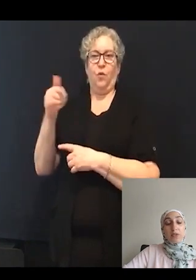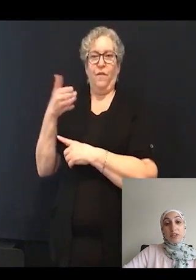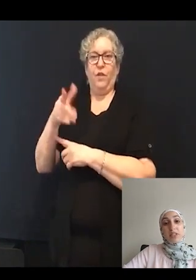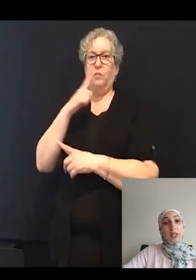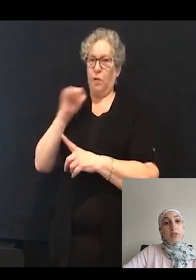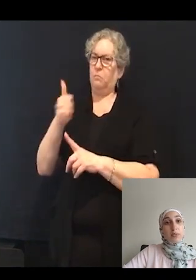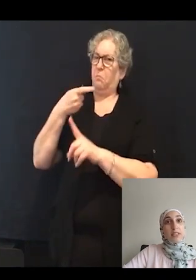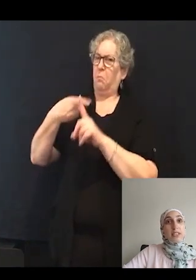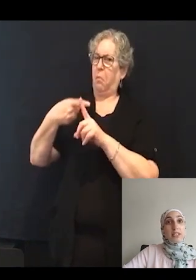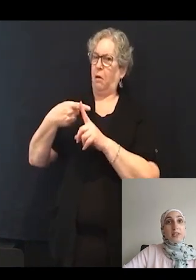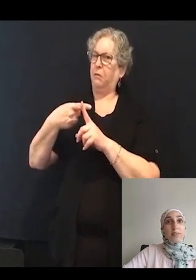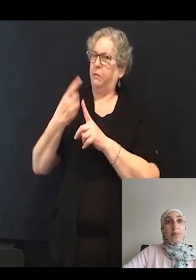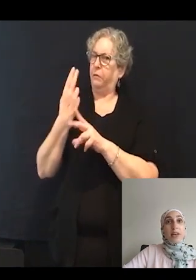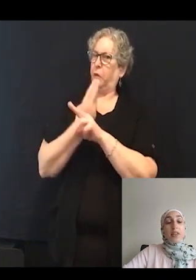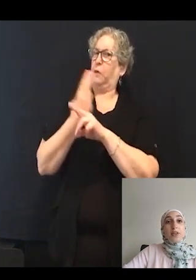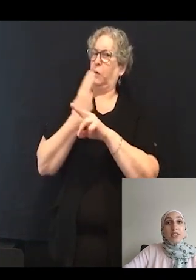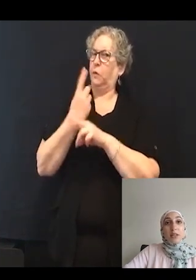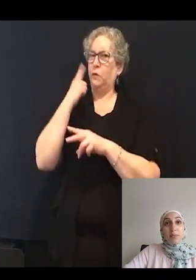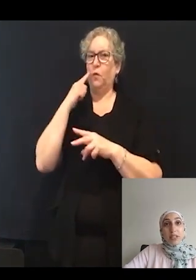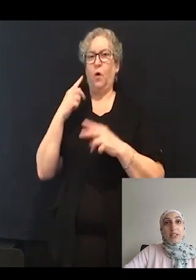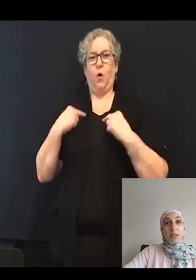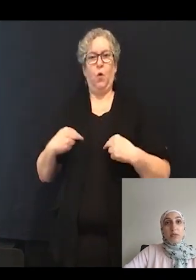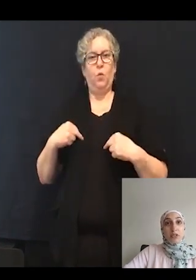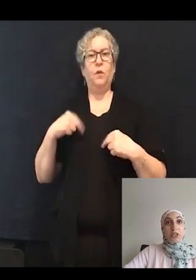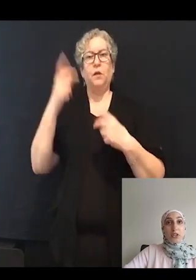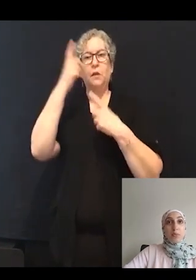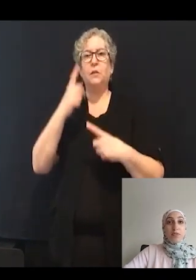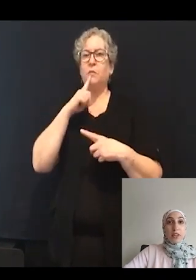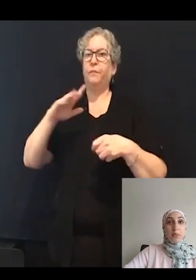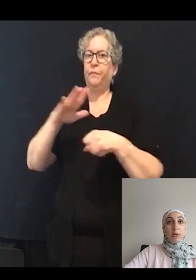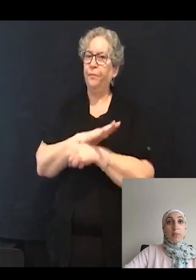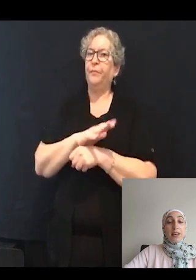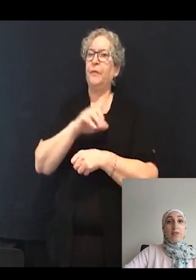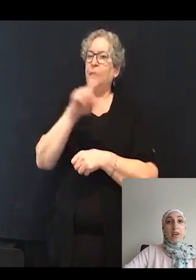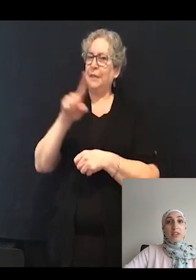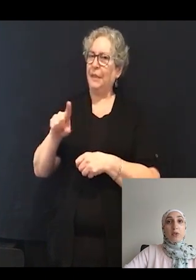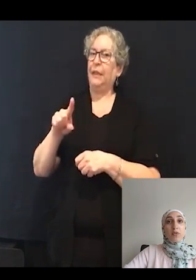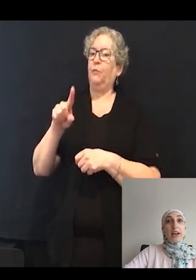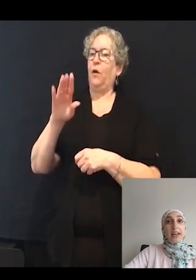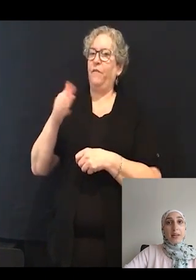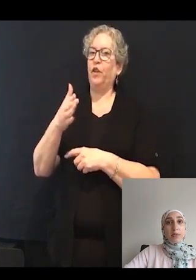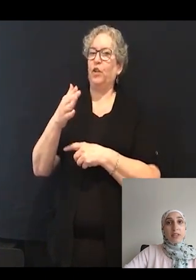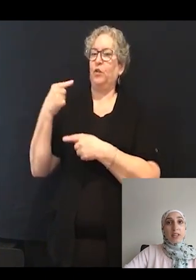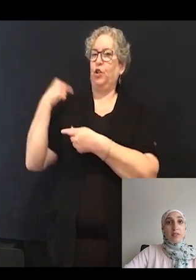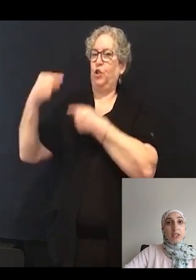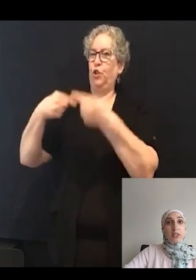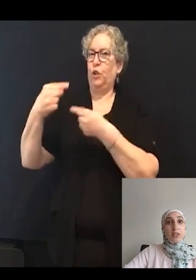for the study of human disease. There is a complete zebrafish genome available. And in fact, over 80% of genes that